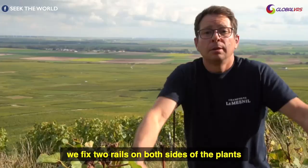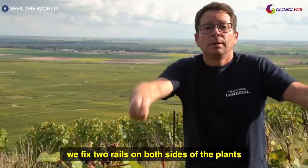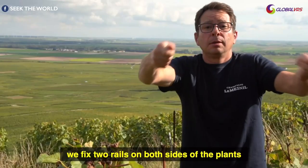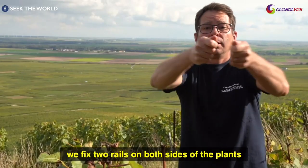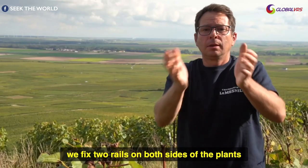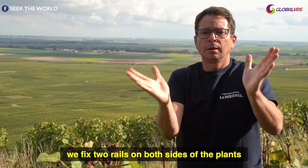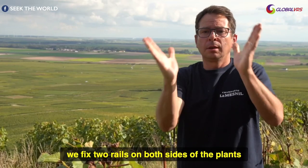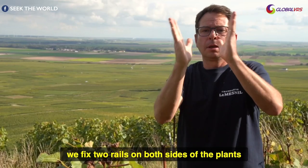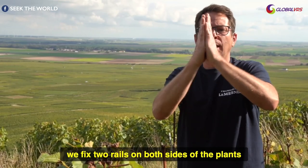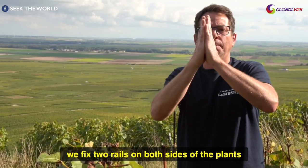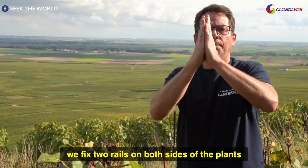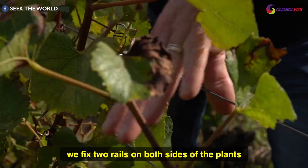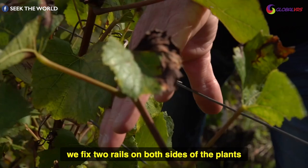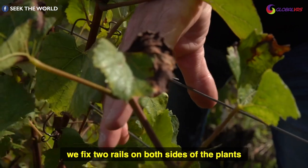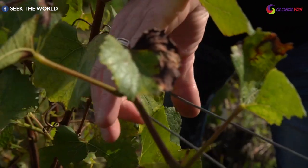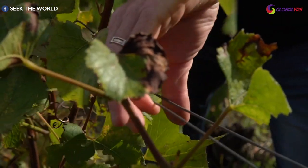we fix two rails on both sides of the plants